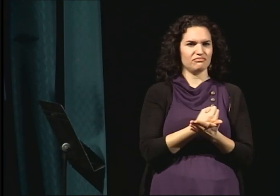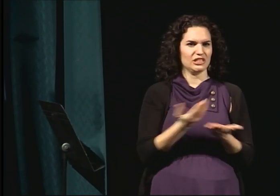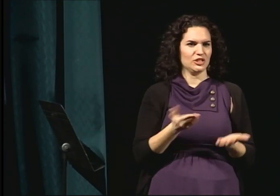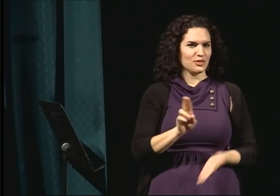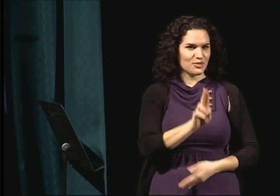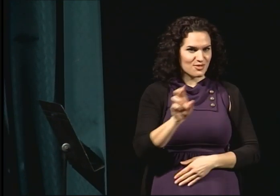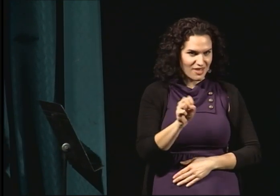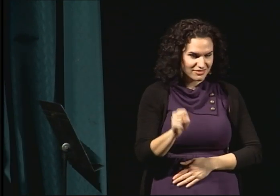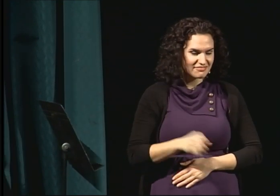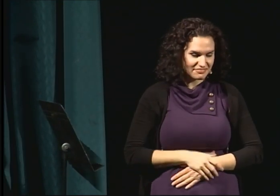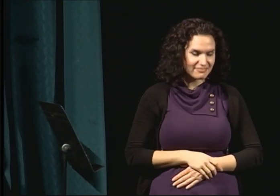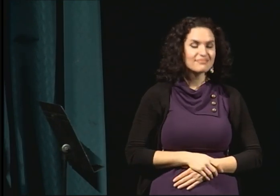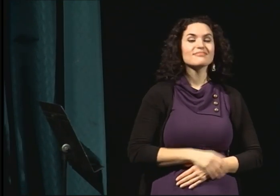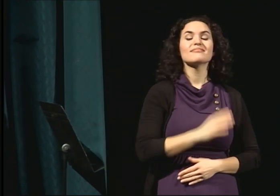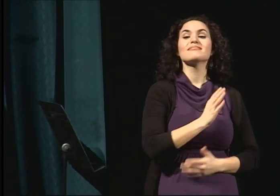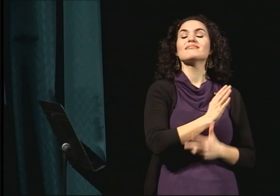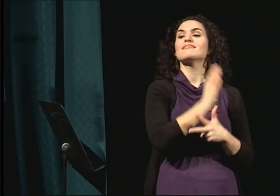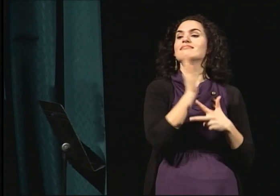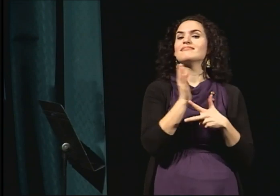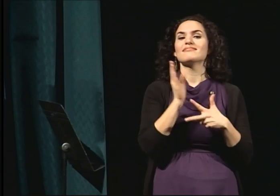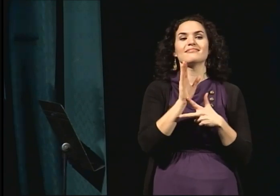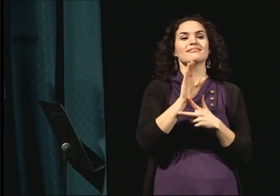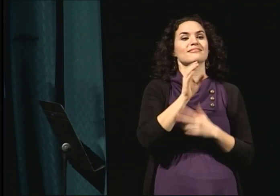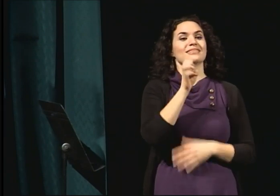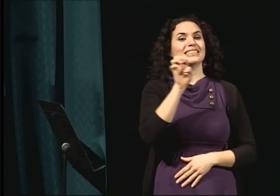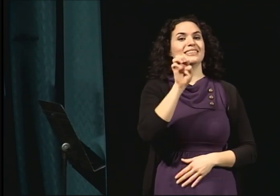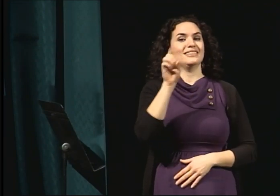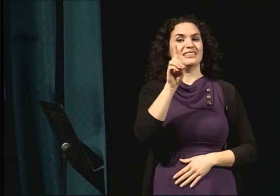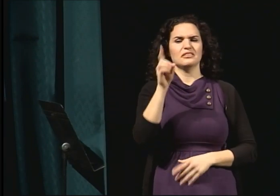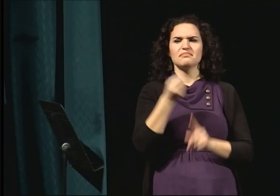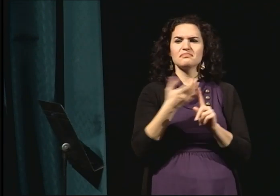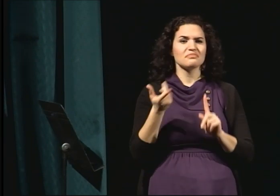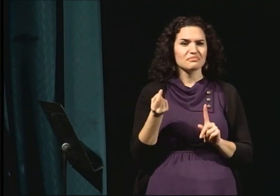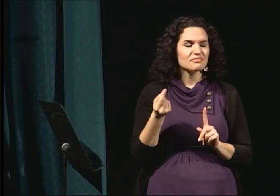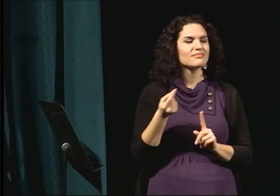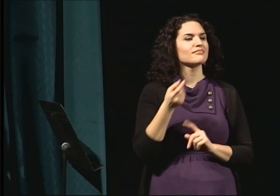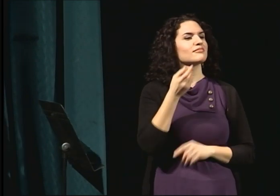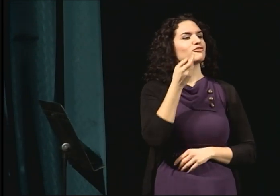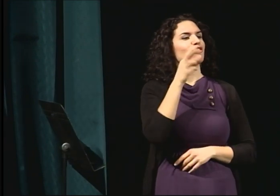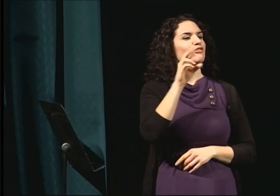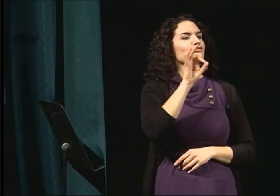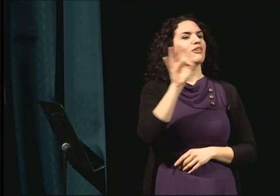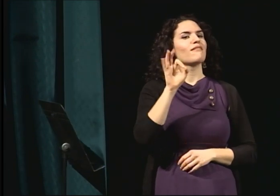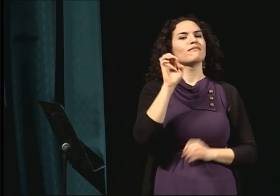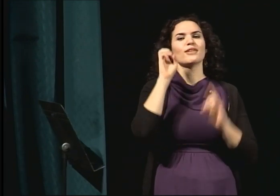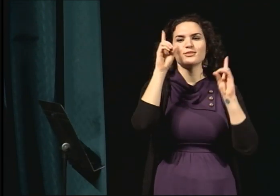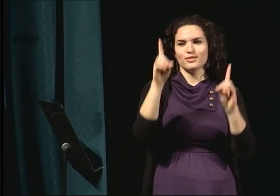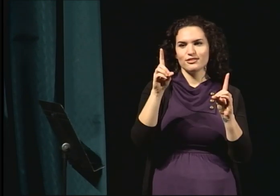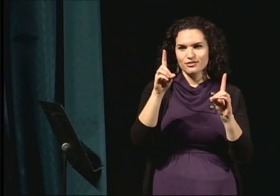The next doctoral degree is a doctor of education, EdD. That includes persons who are specializing